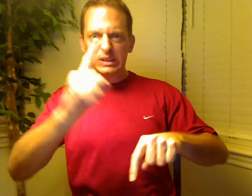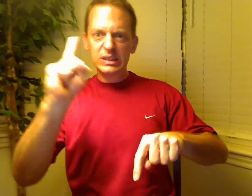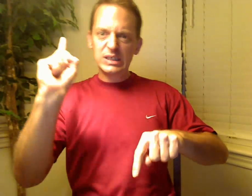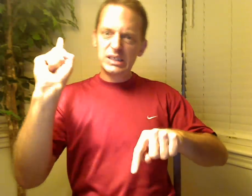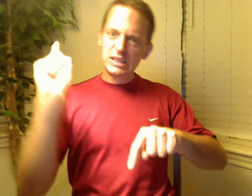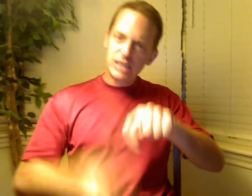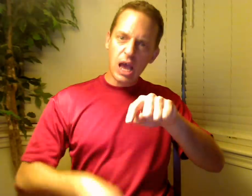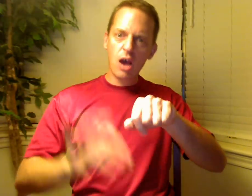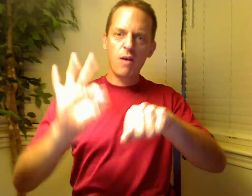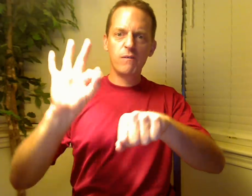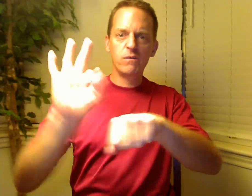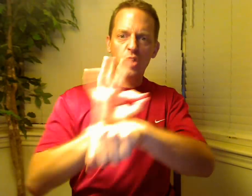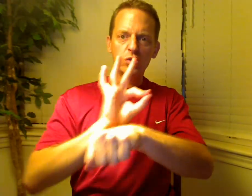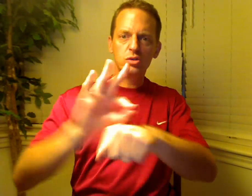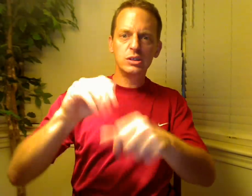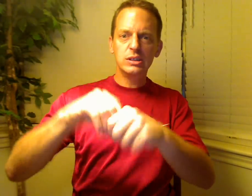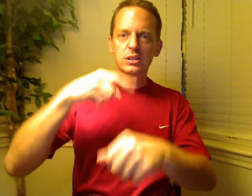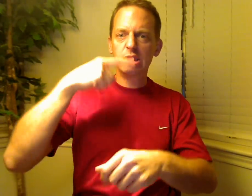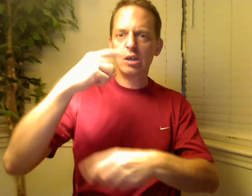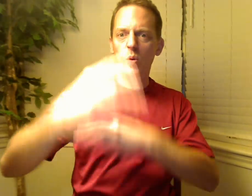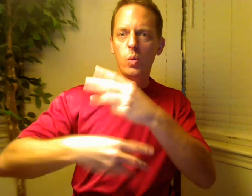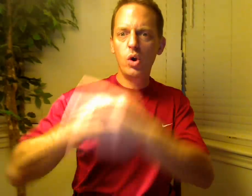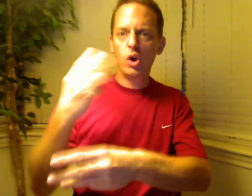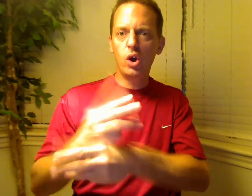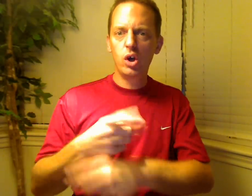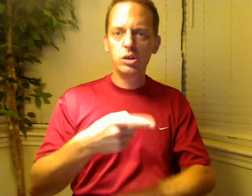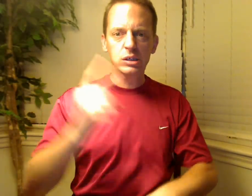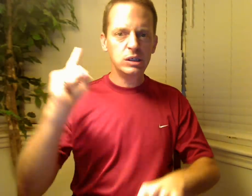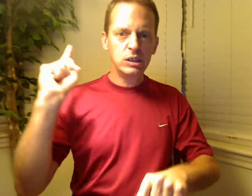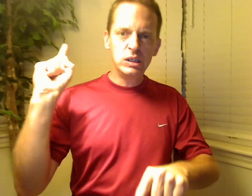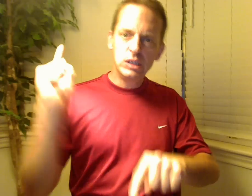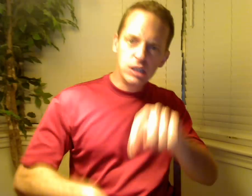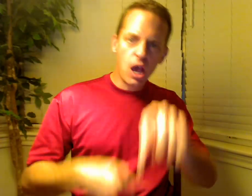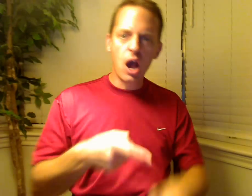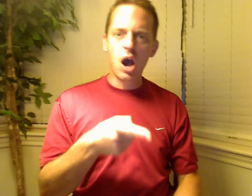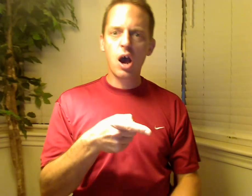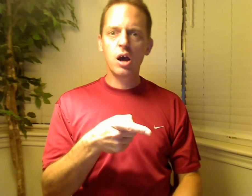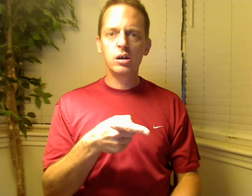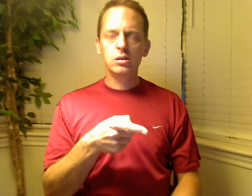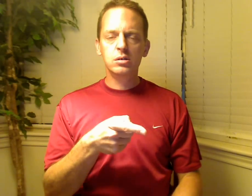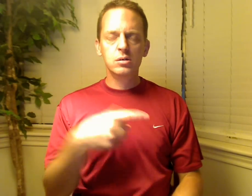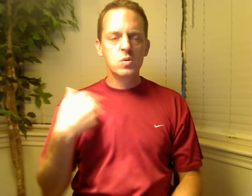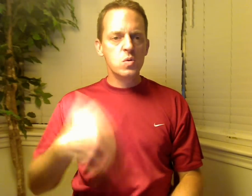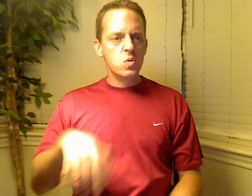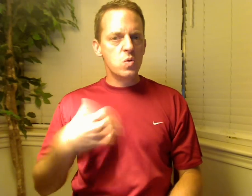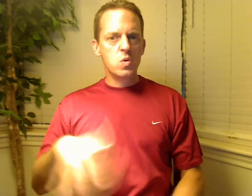Meaning, Deaf people can be function in hearing world due to not able to hear.